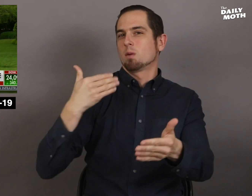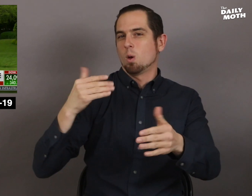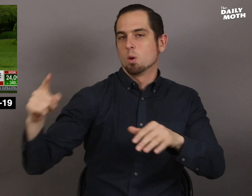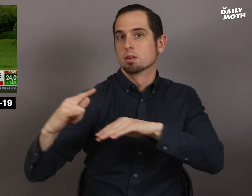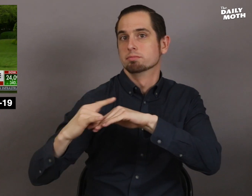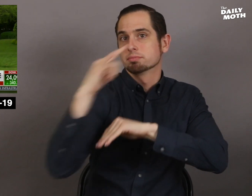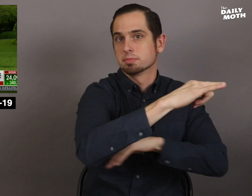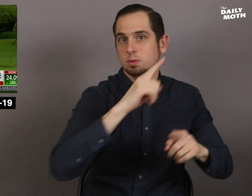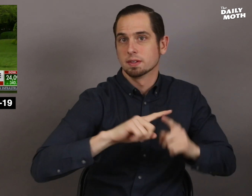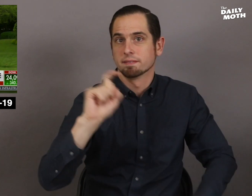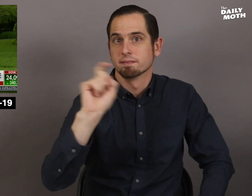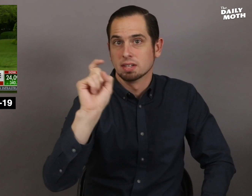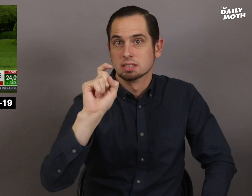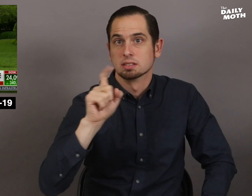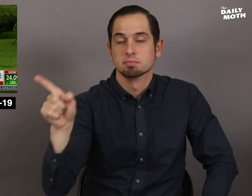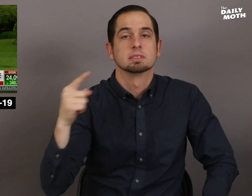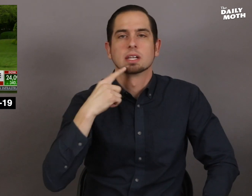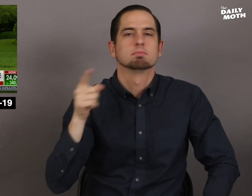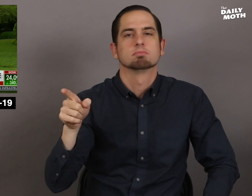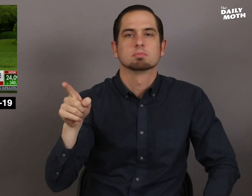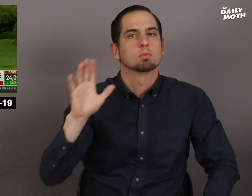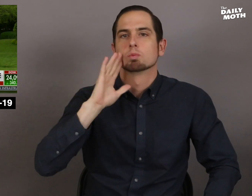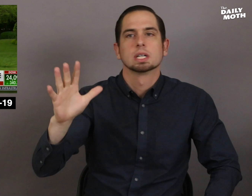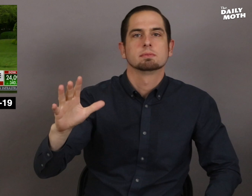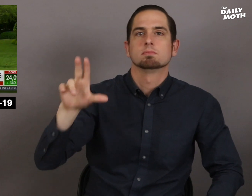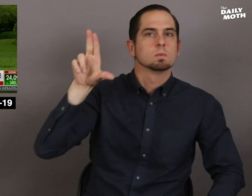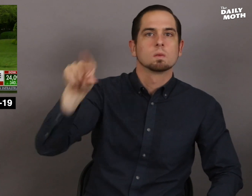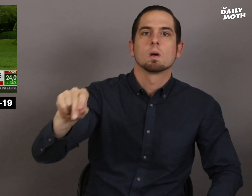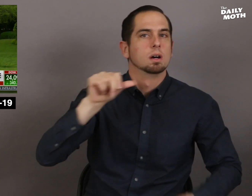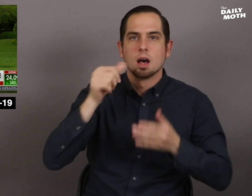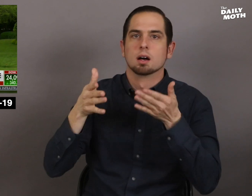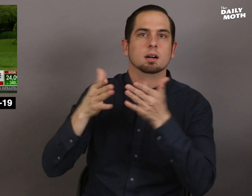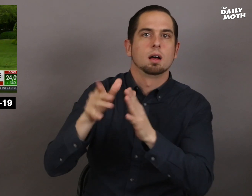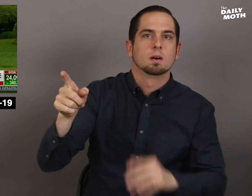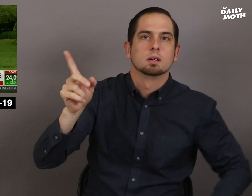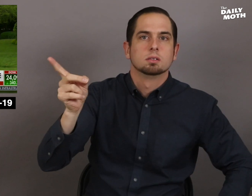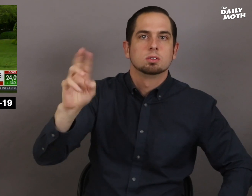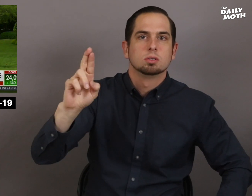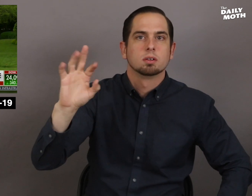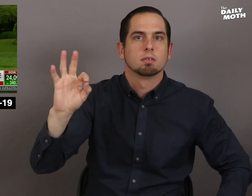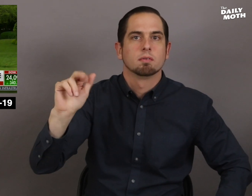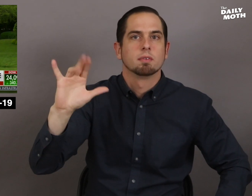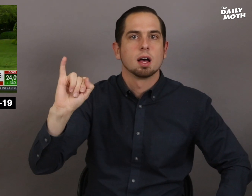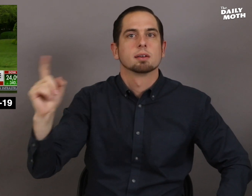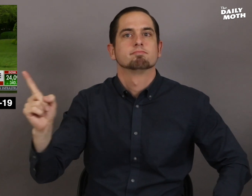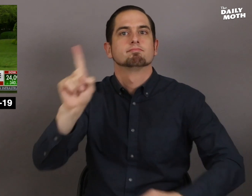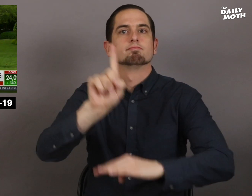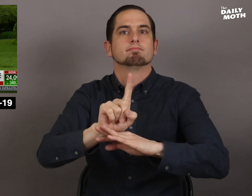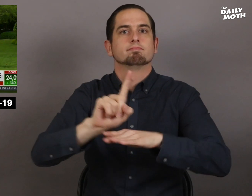before his flight to Phoenix that he will not allow Dr. Fauci